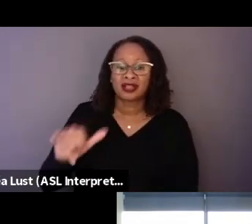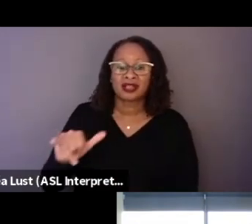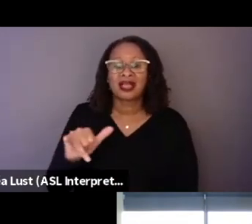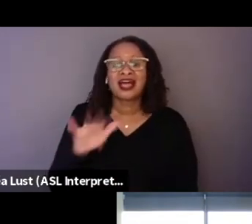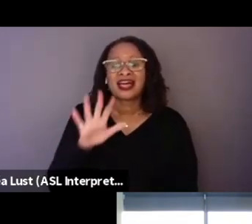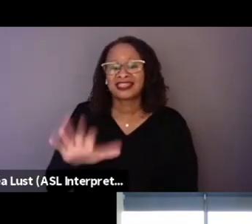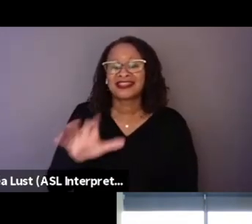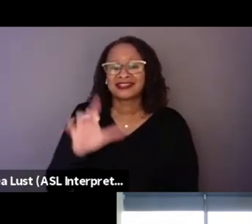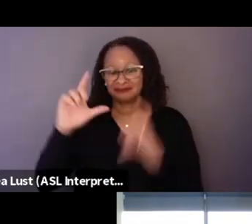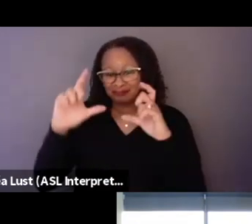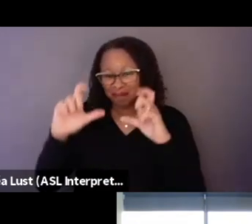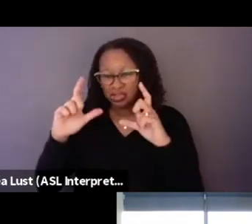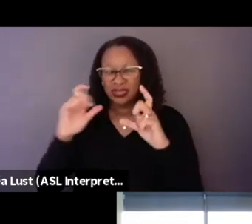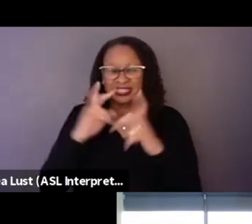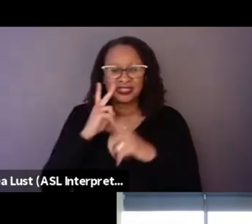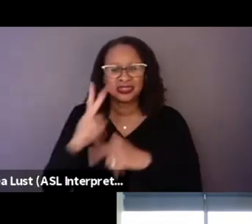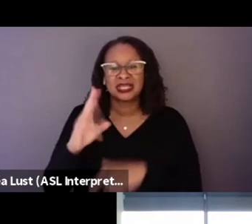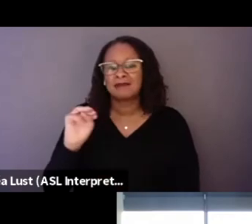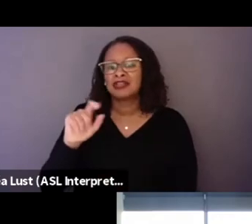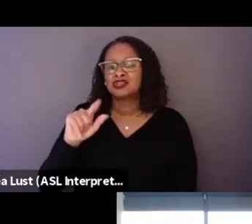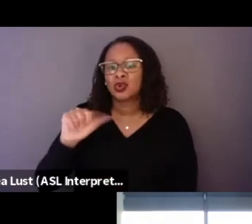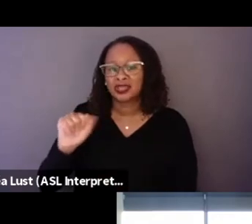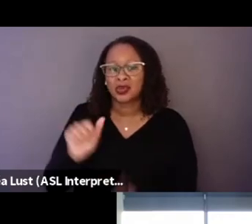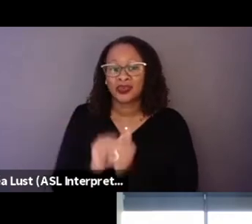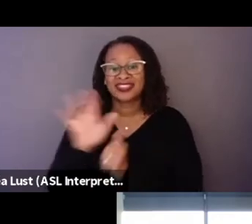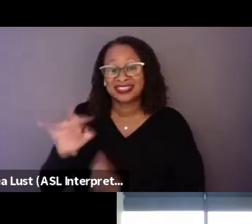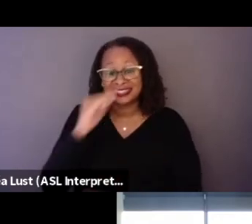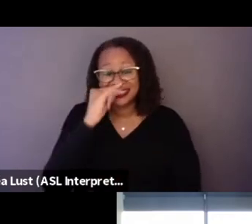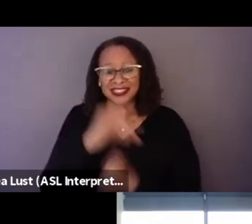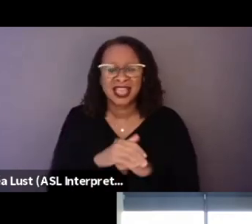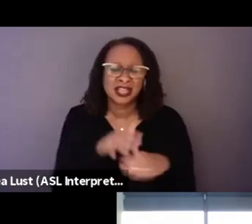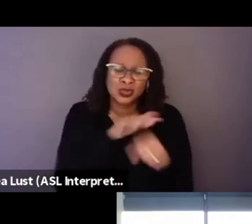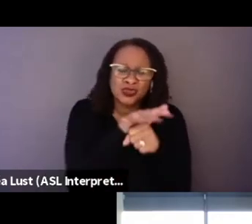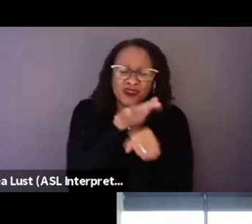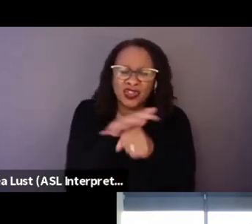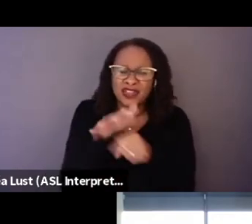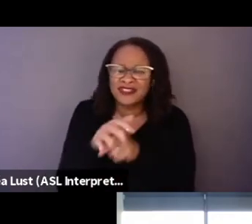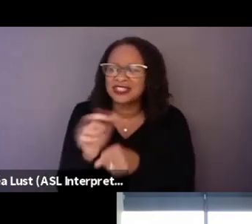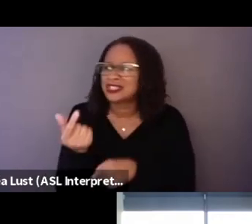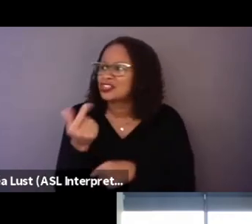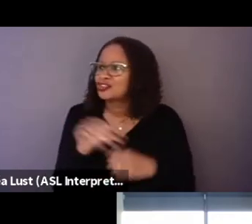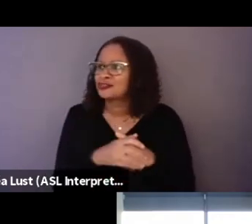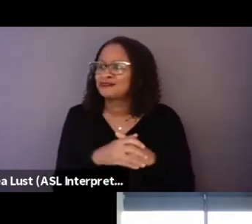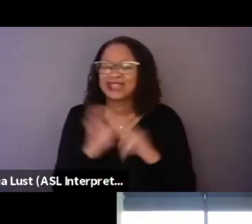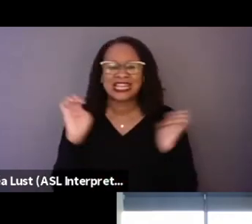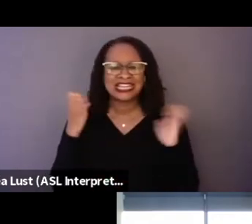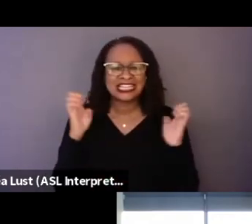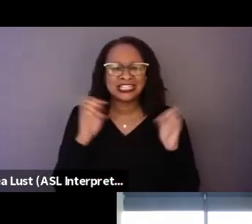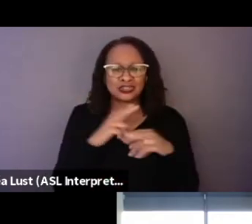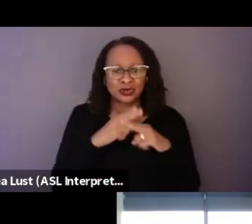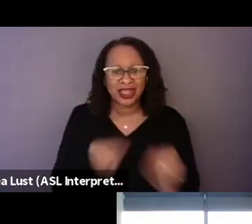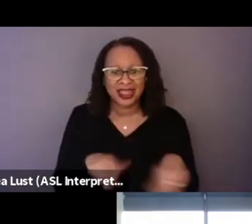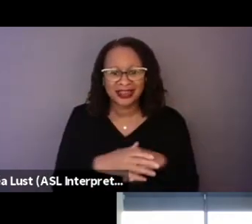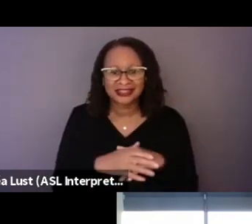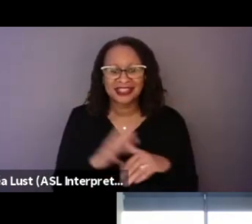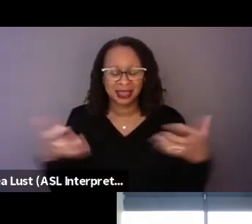So it's like full of these little things that kind of merge reality and fiction, you know?